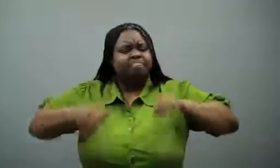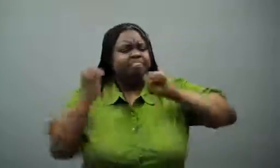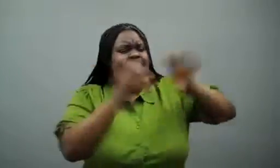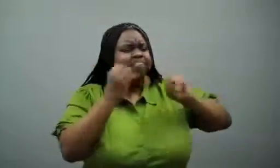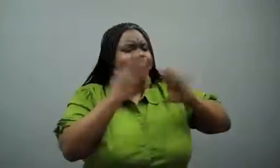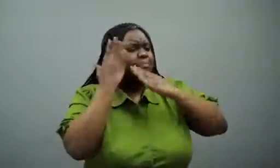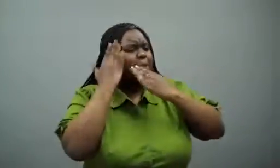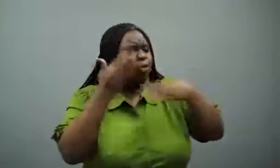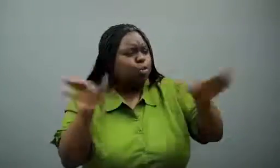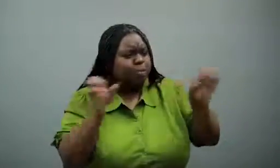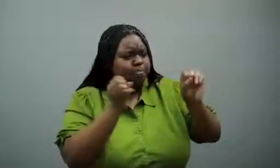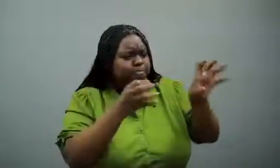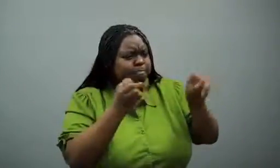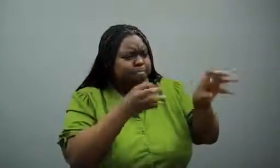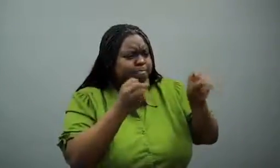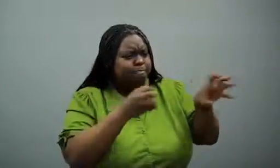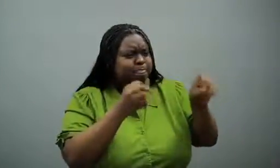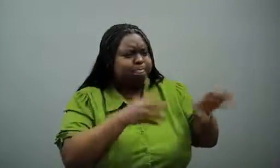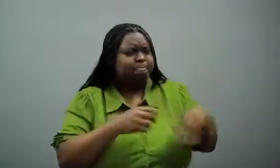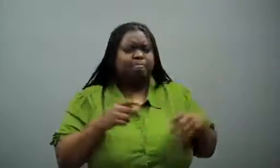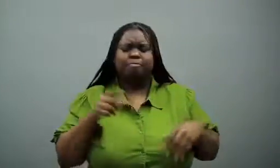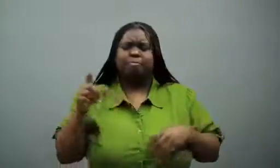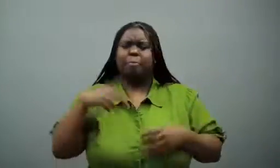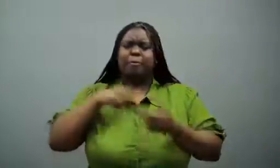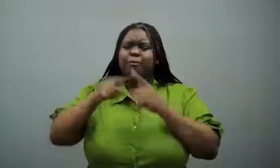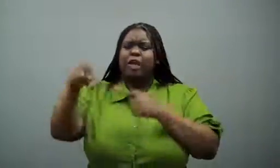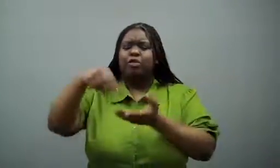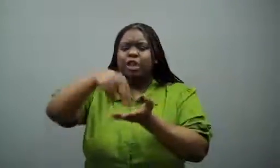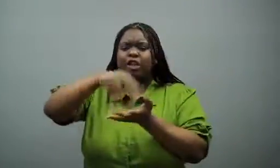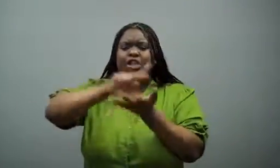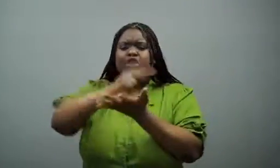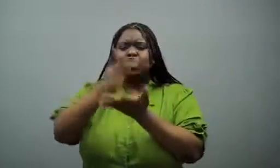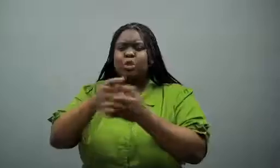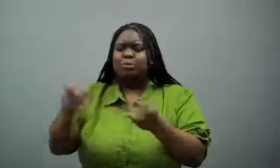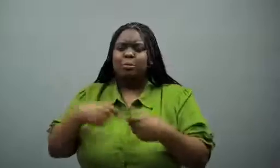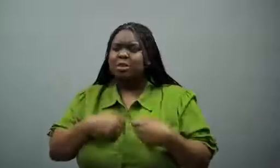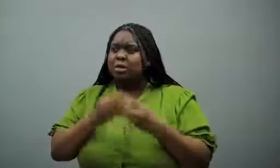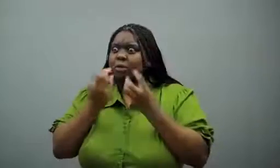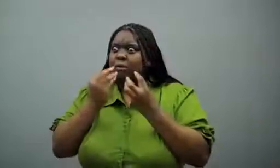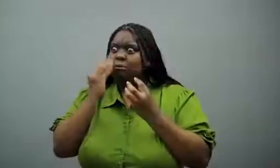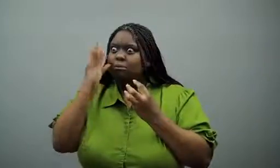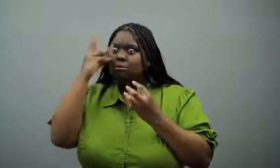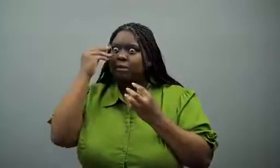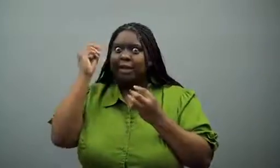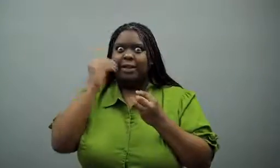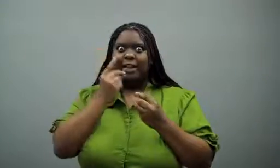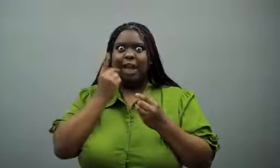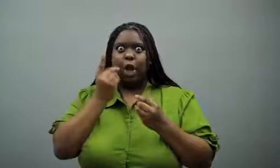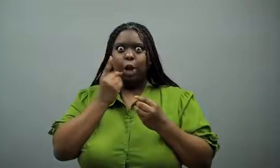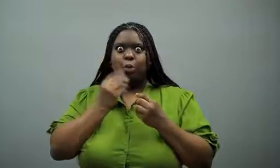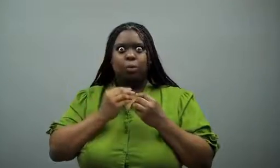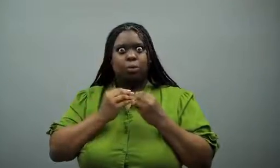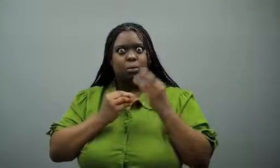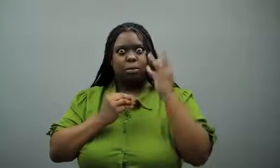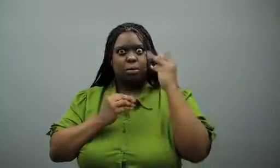I got my bags and put them in the bedroom.